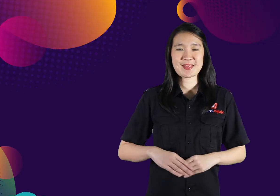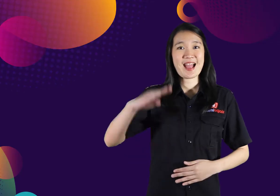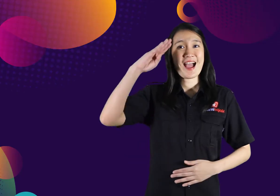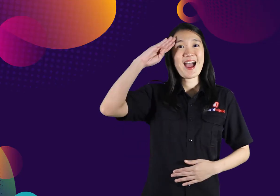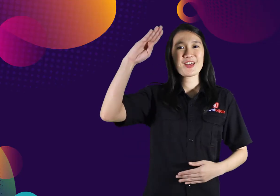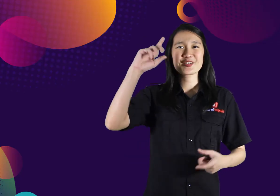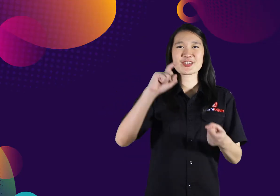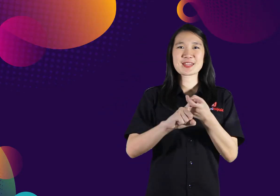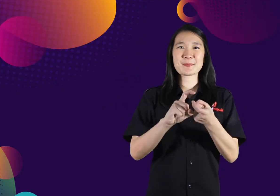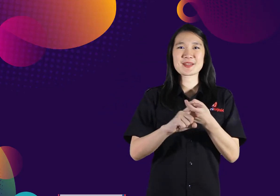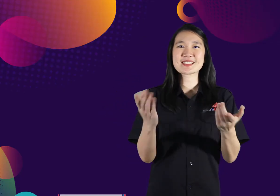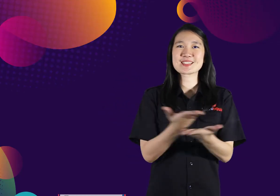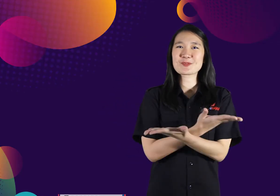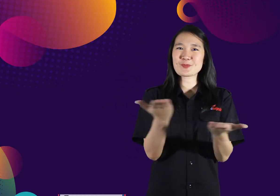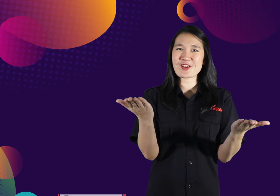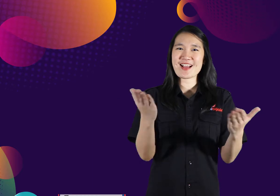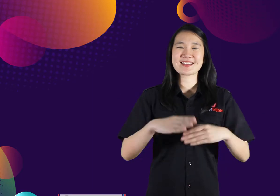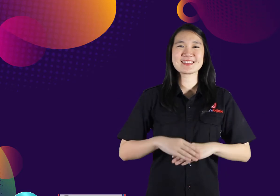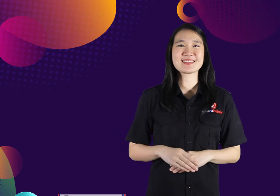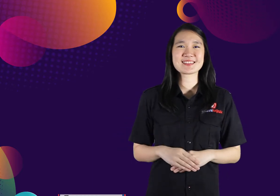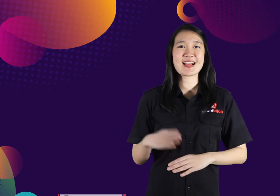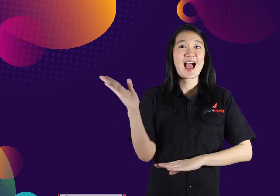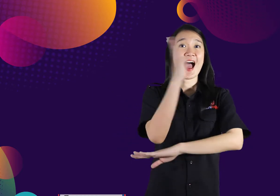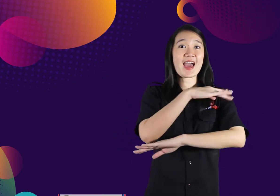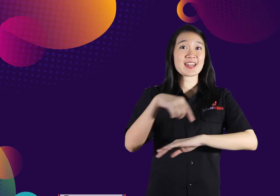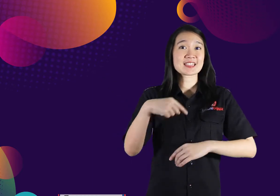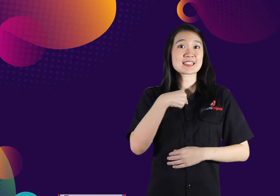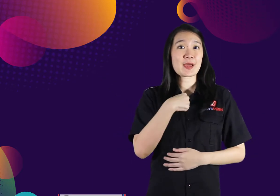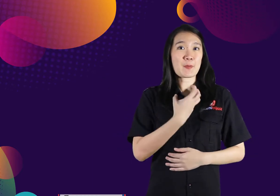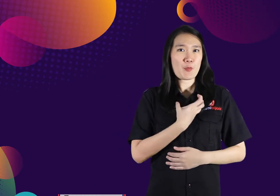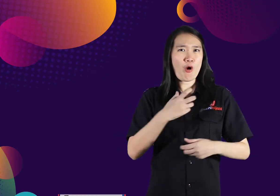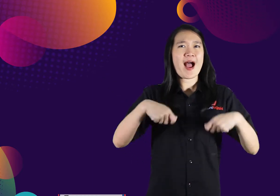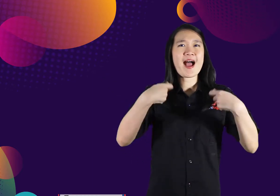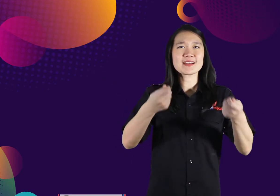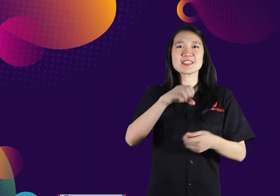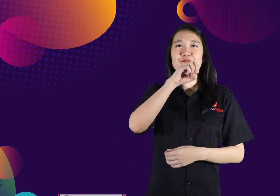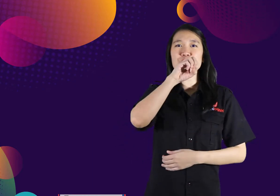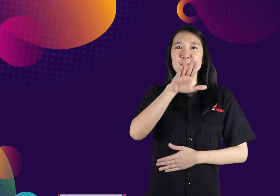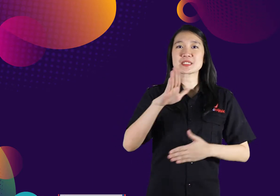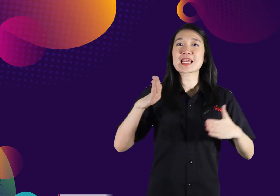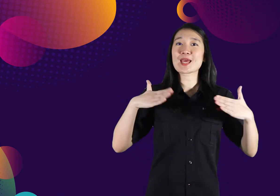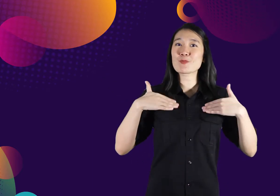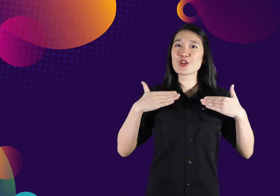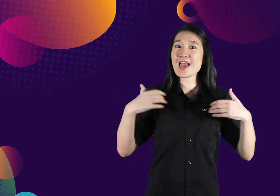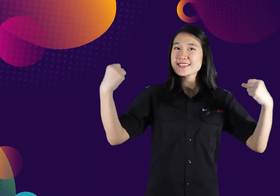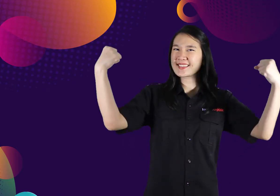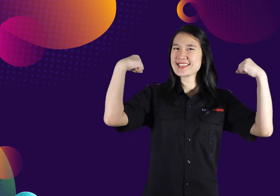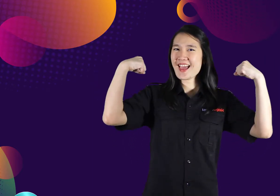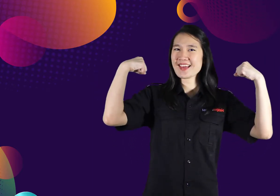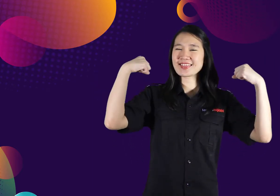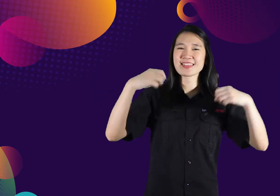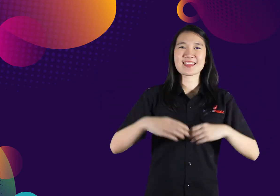Hello everyone. Today i want share the lastest entertaiment about health.